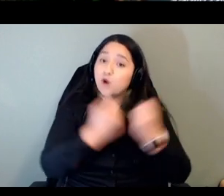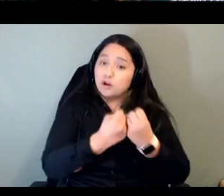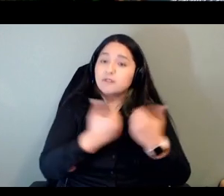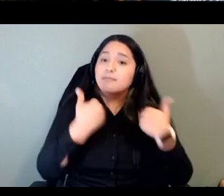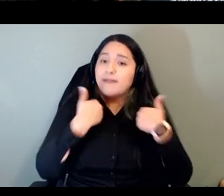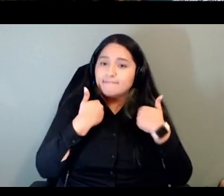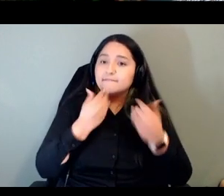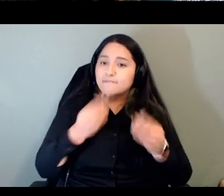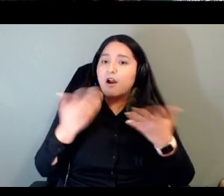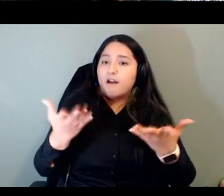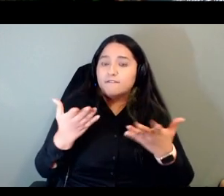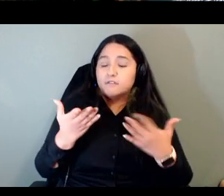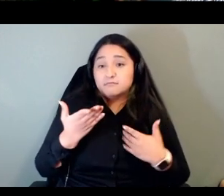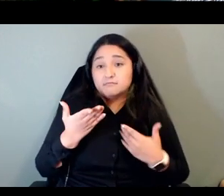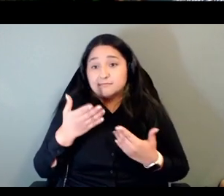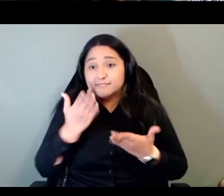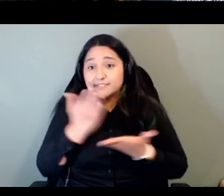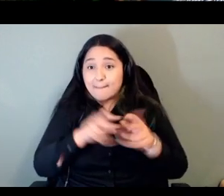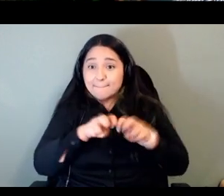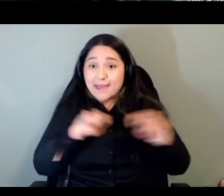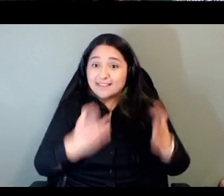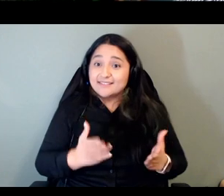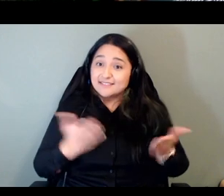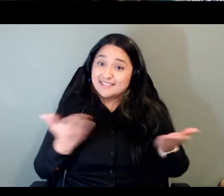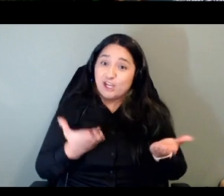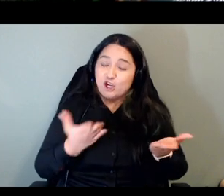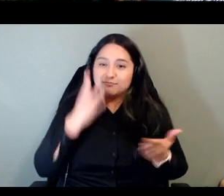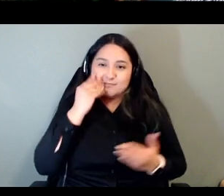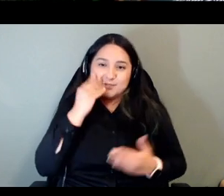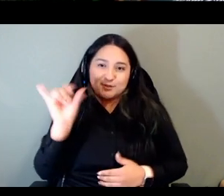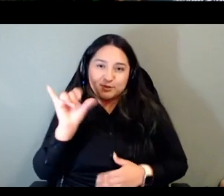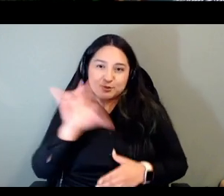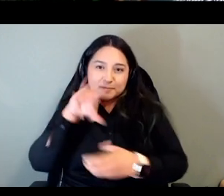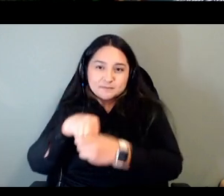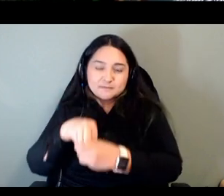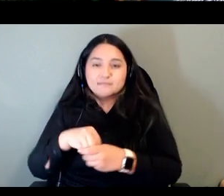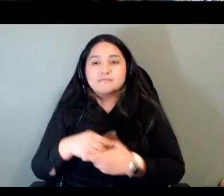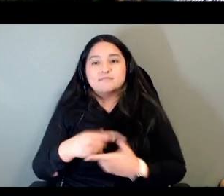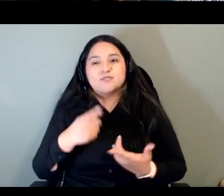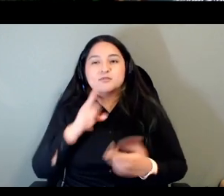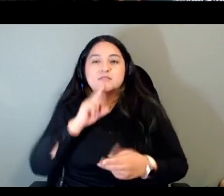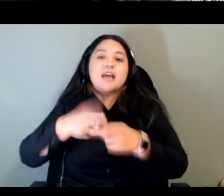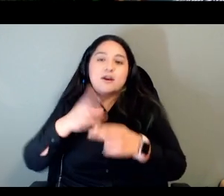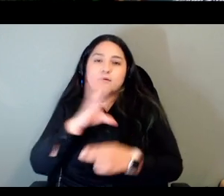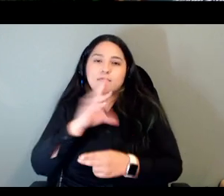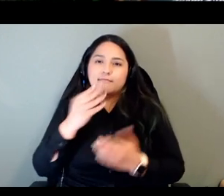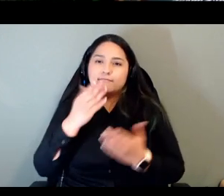so um just a shout out and mahalo to all of you who've presented today i've learned so